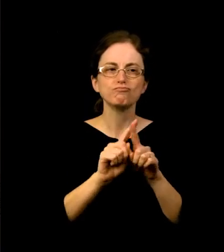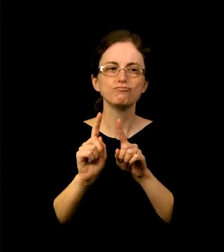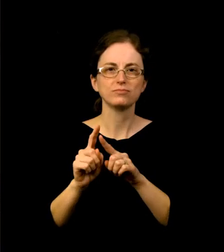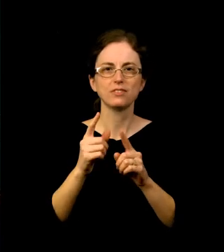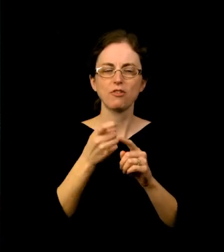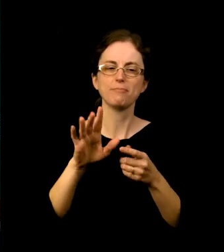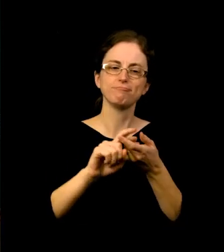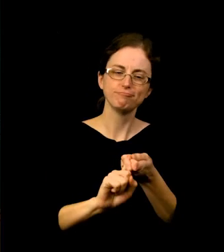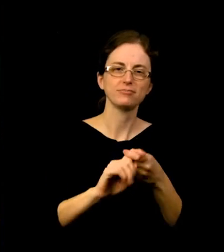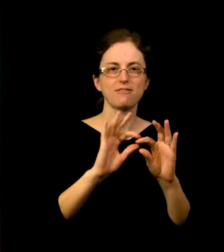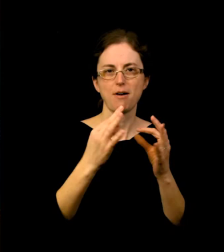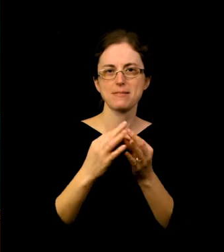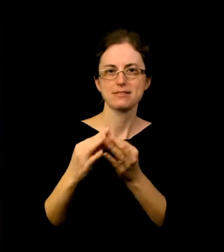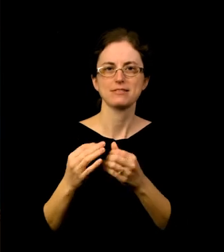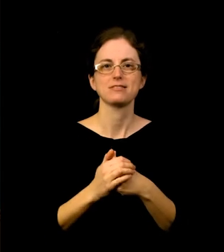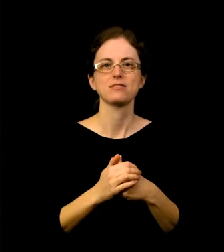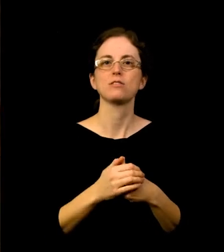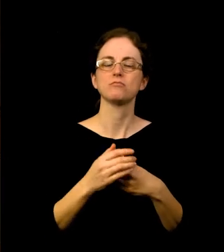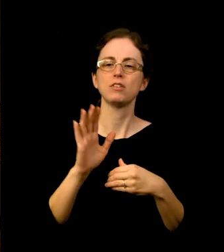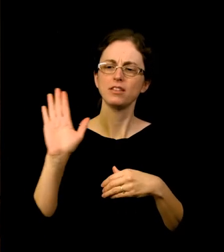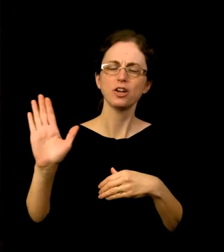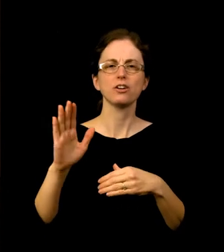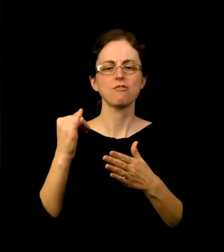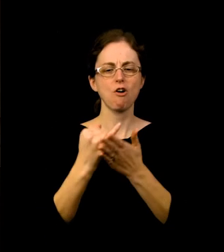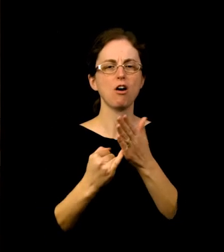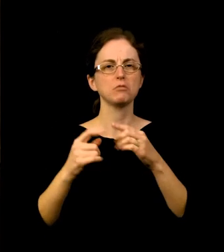to the motifs of home life, romantic love, and family.